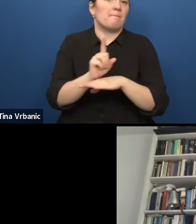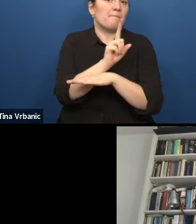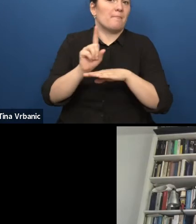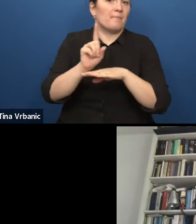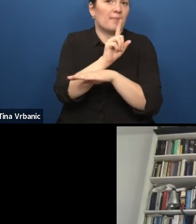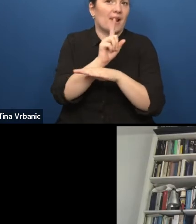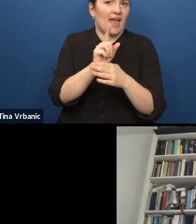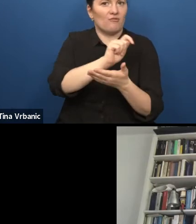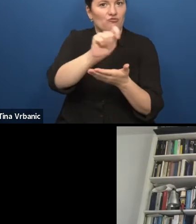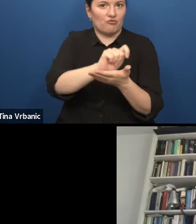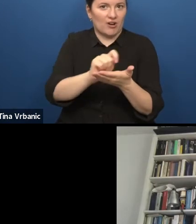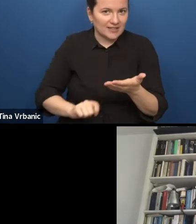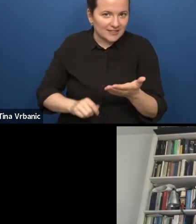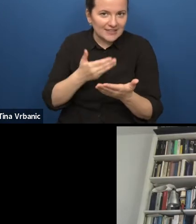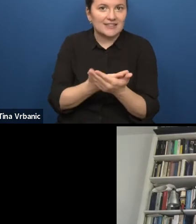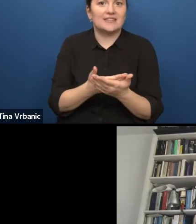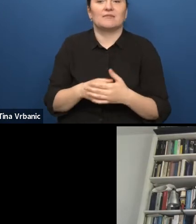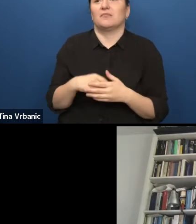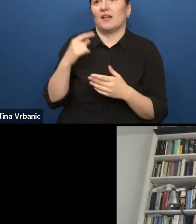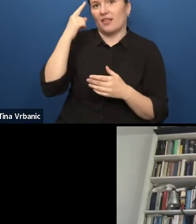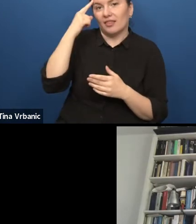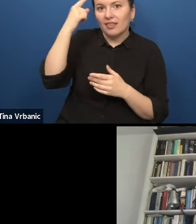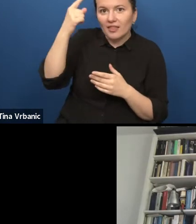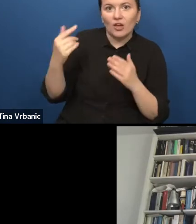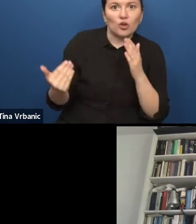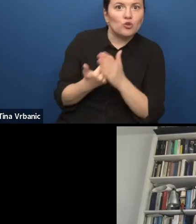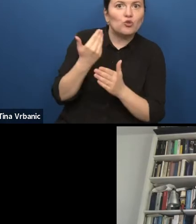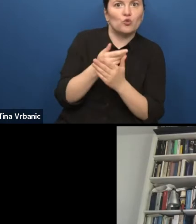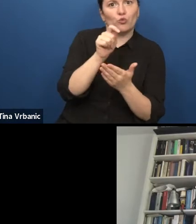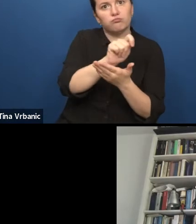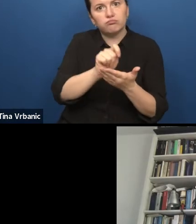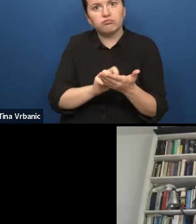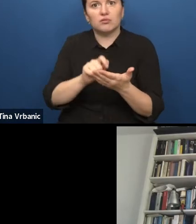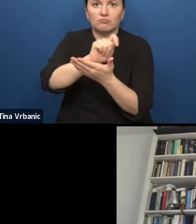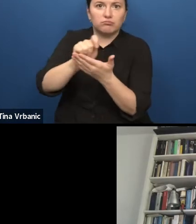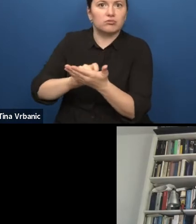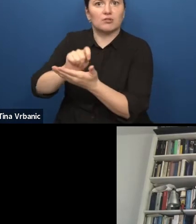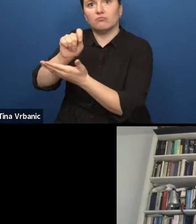So, also creating repertoire for the contemporary society.